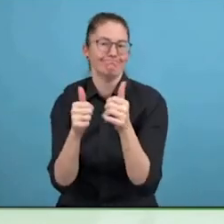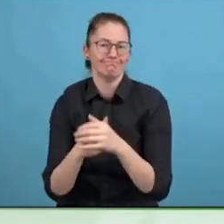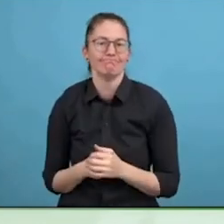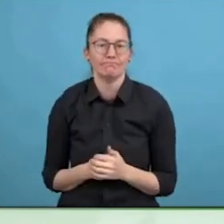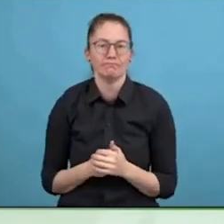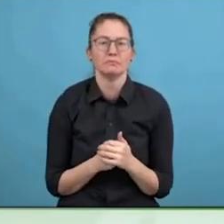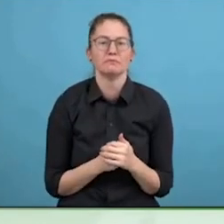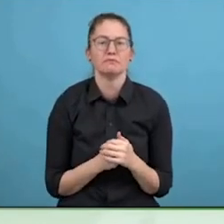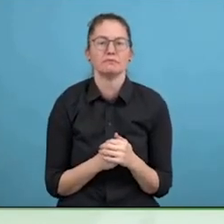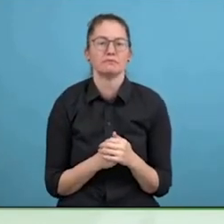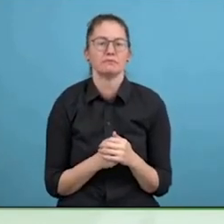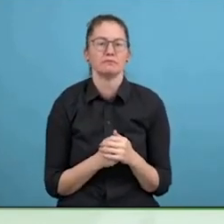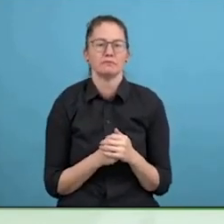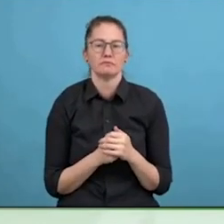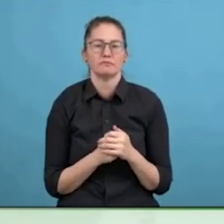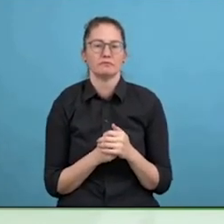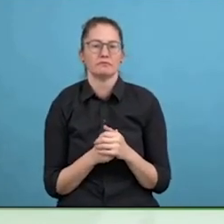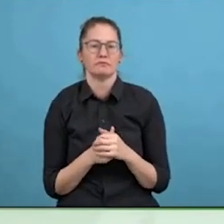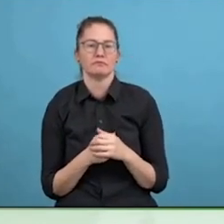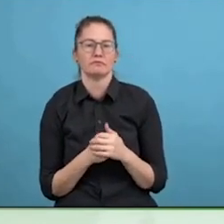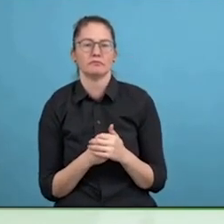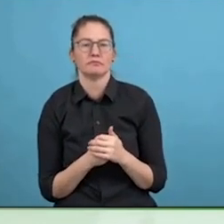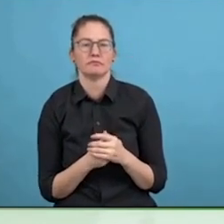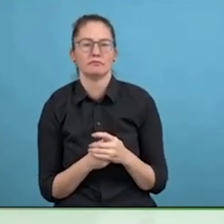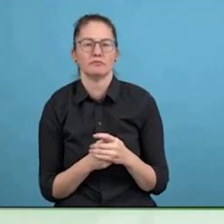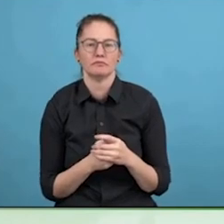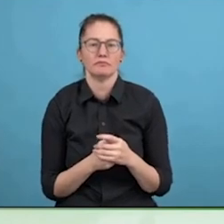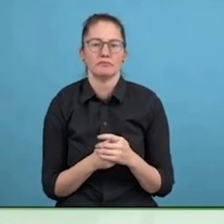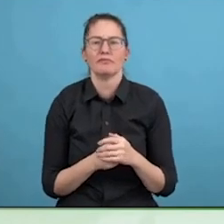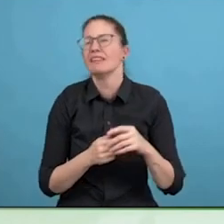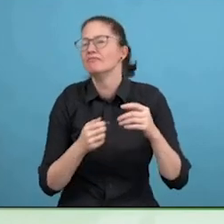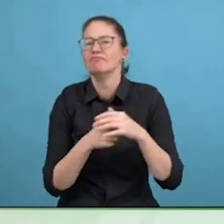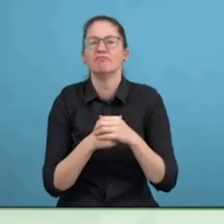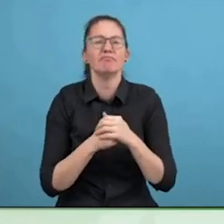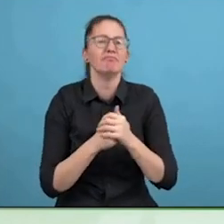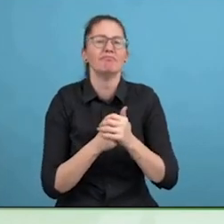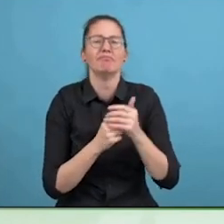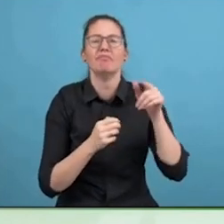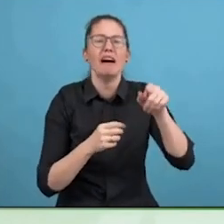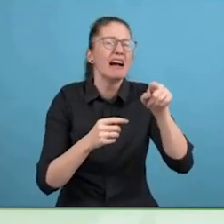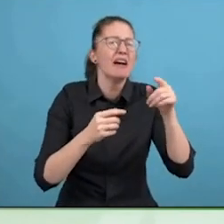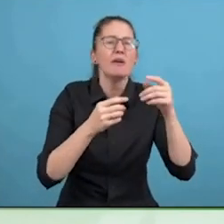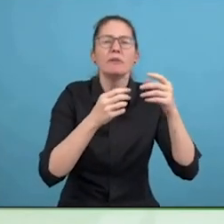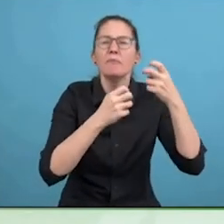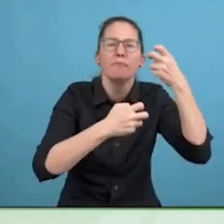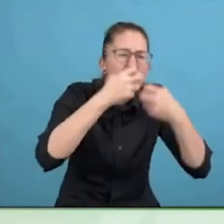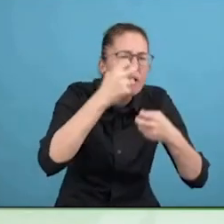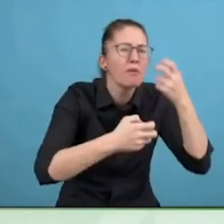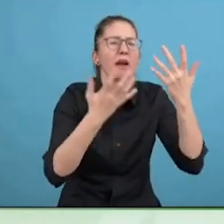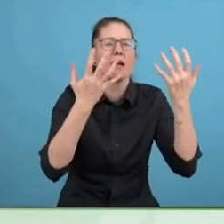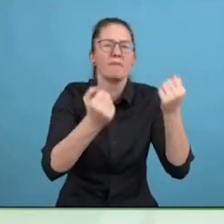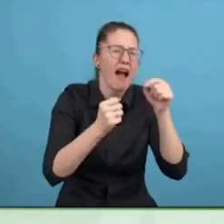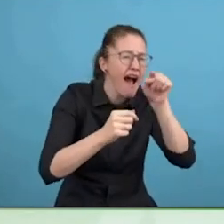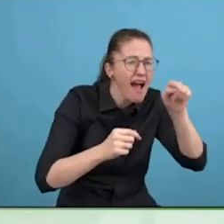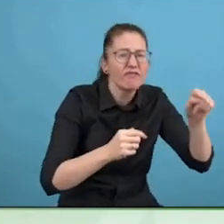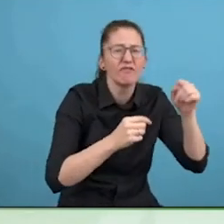Thanks, Anthony, and what a lovely partner to have for a fireside. Thank you so much.